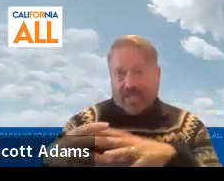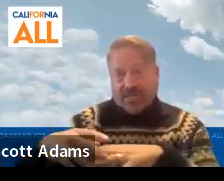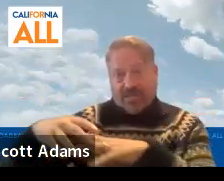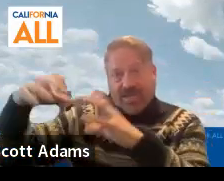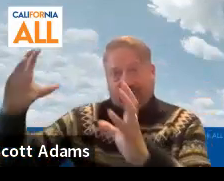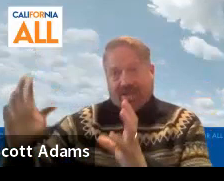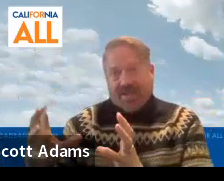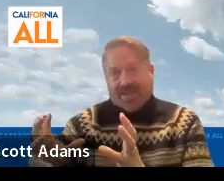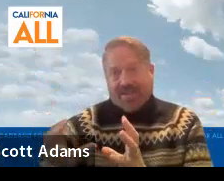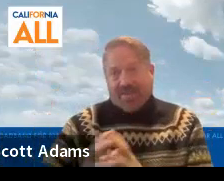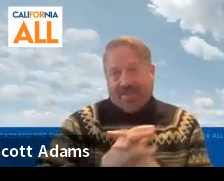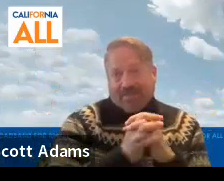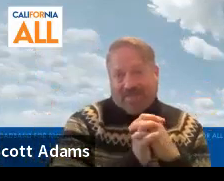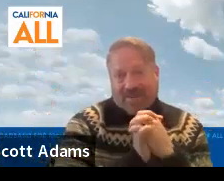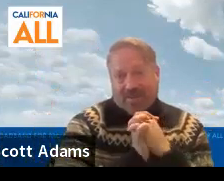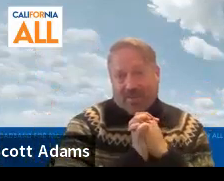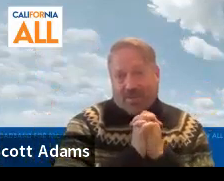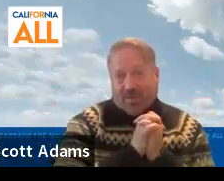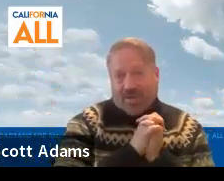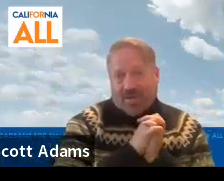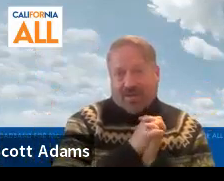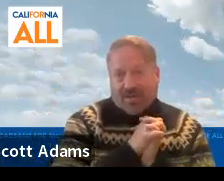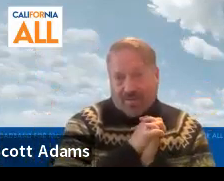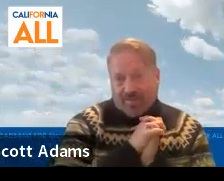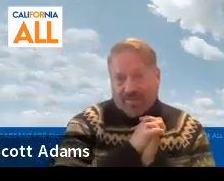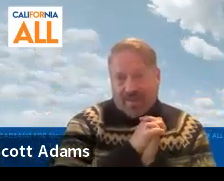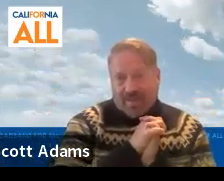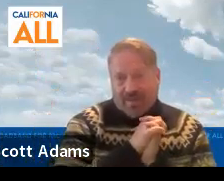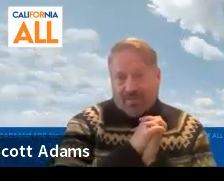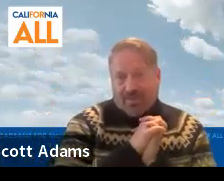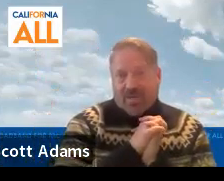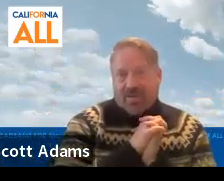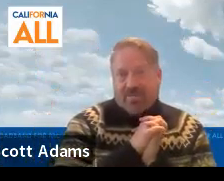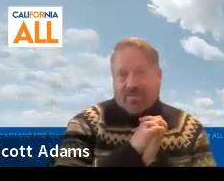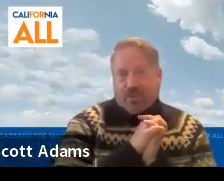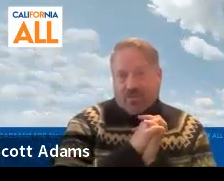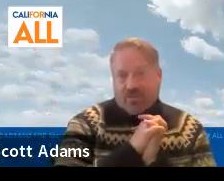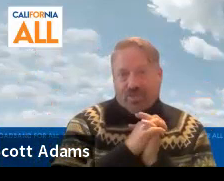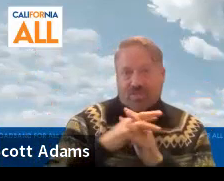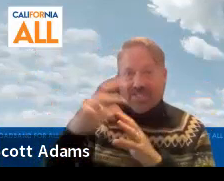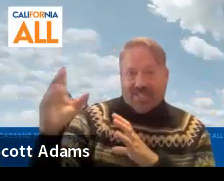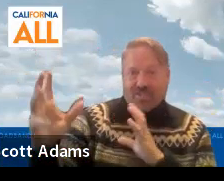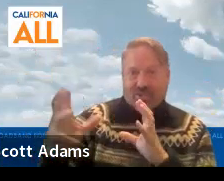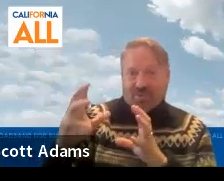We'd like to see that, you know, create you know, some kind of digital visualization or